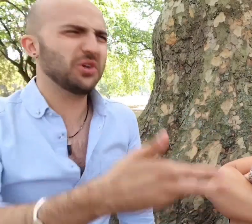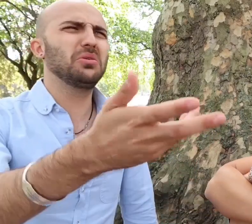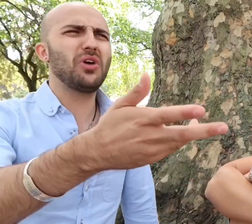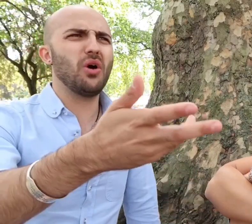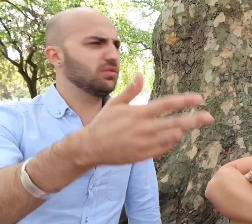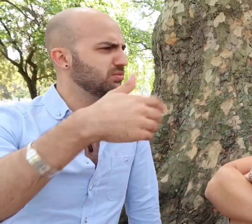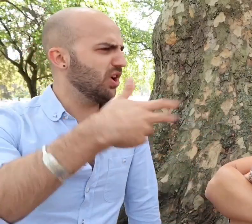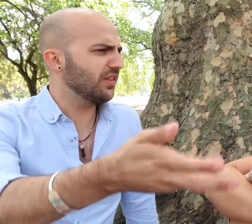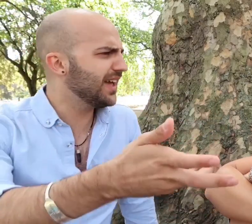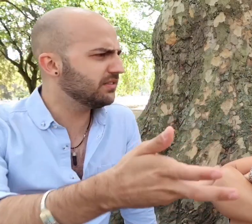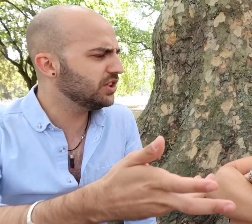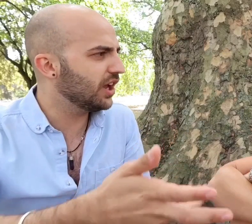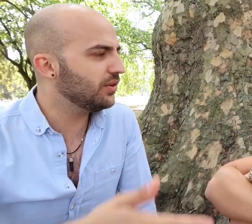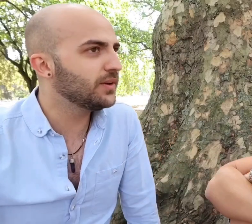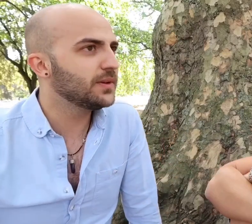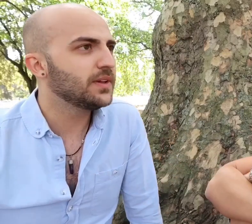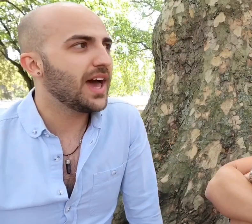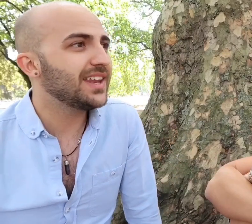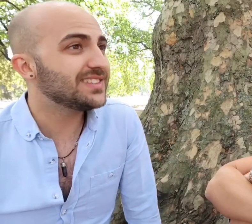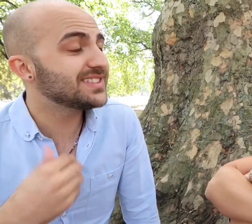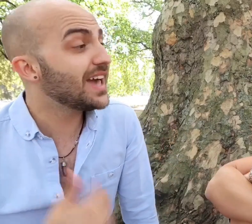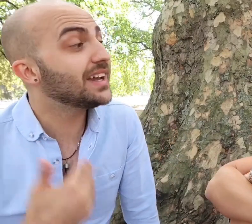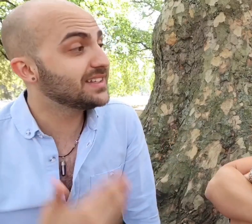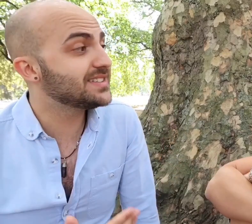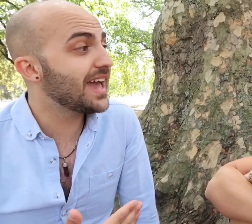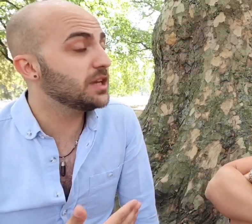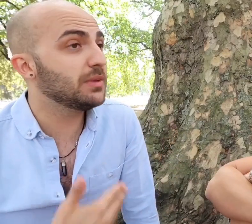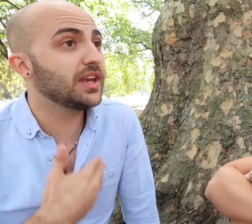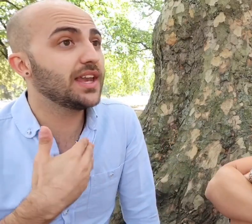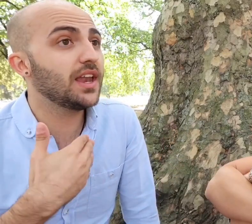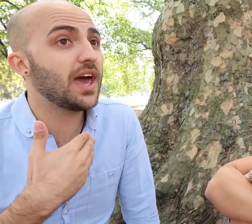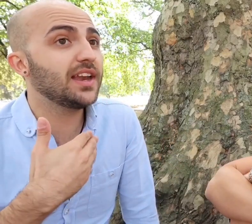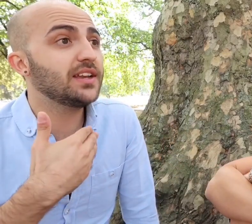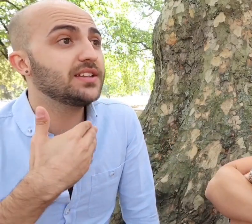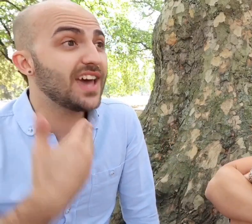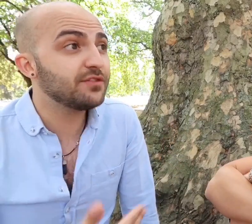go "oh god" that you know... yeah... and it's exactly the same and and and deaf people